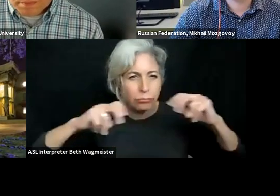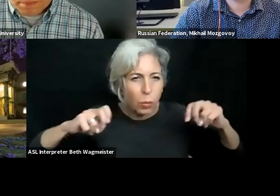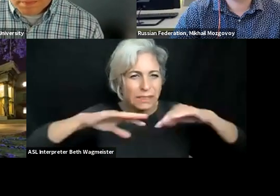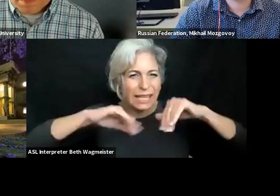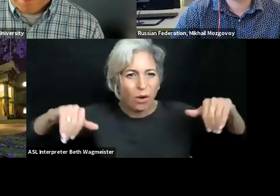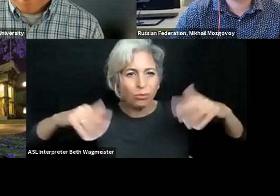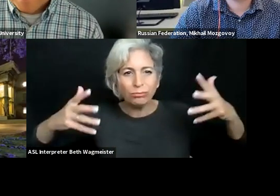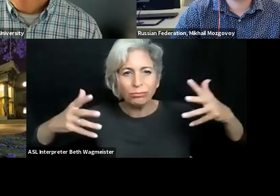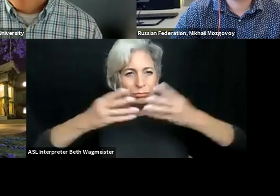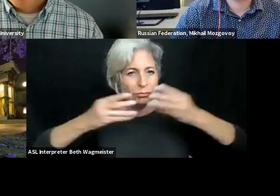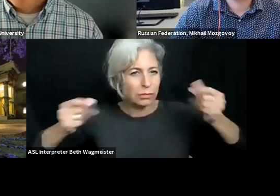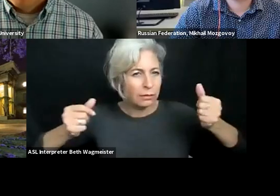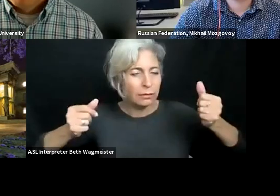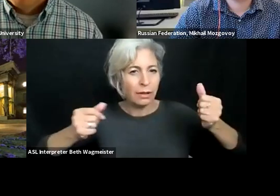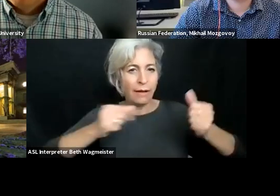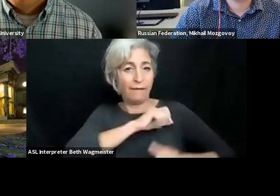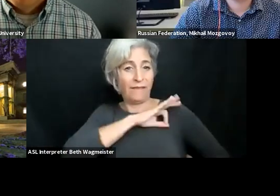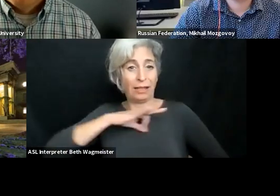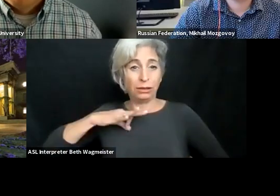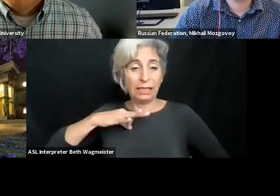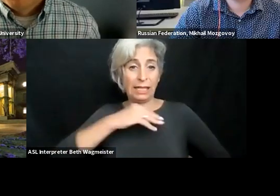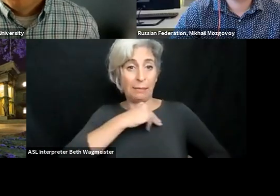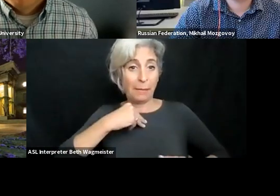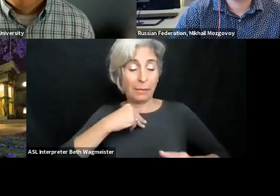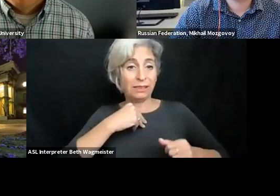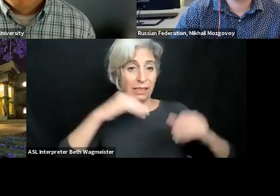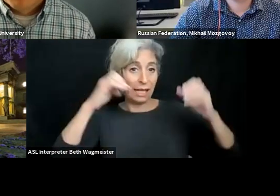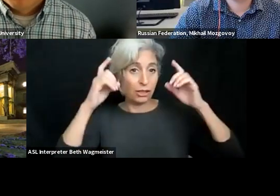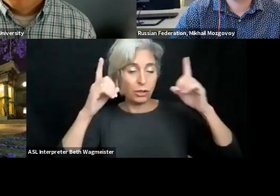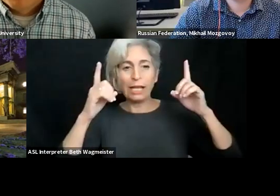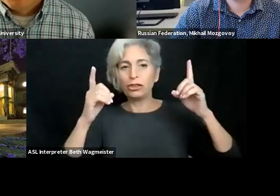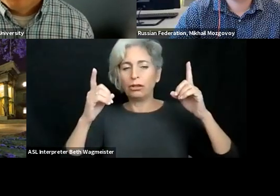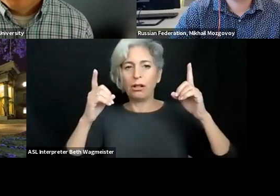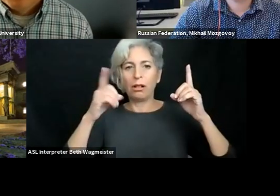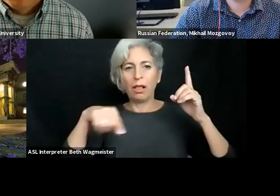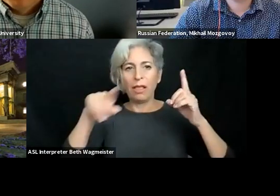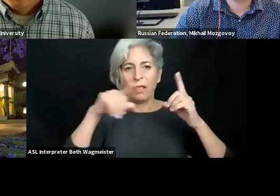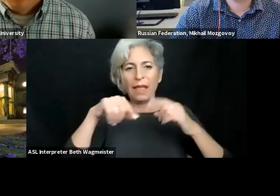ask, in your environment, is it sorted